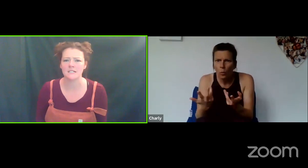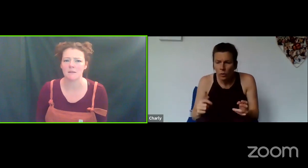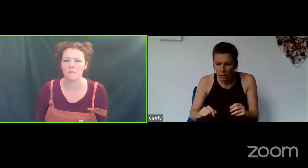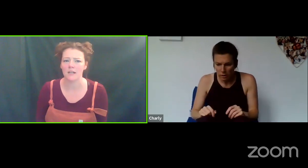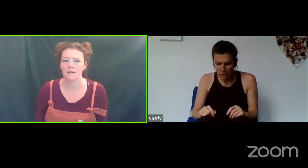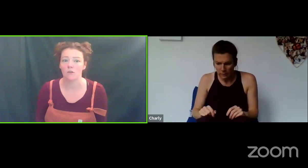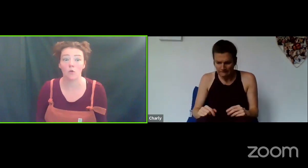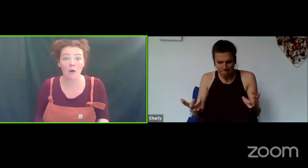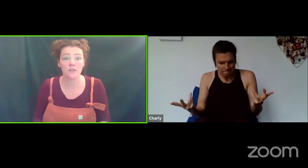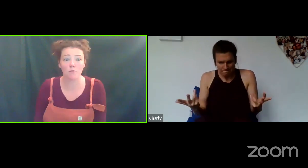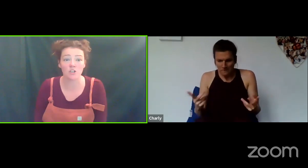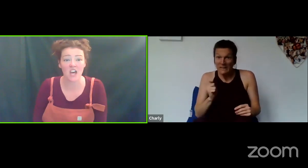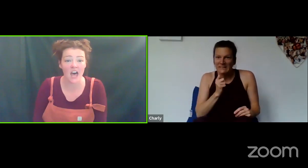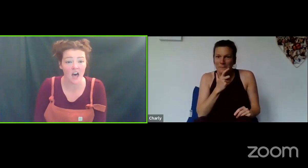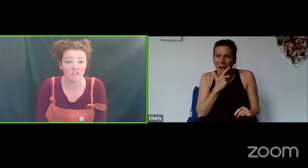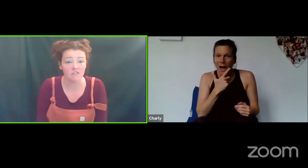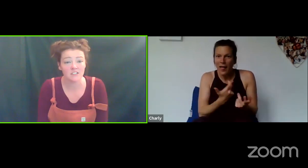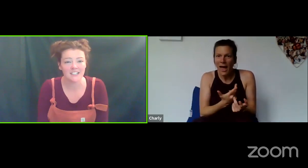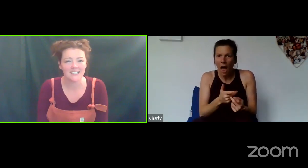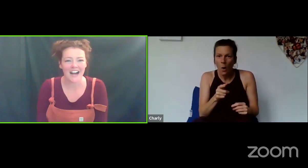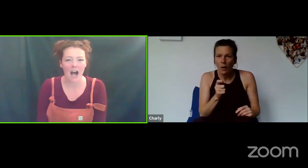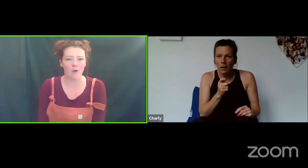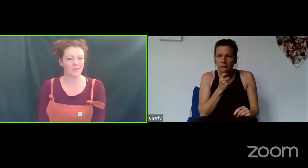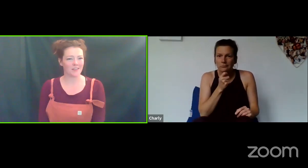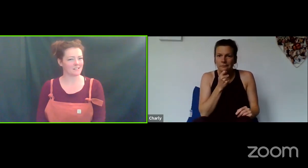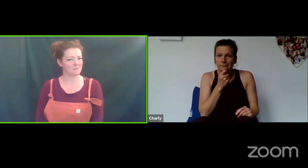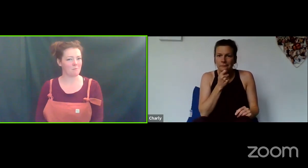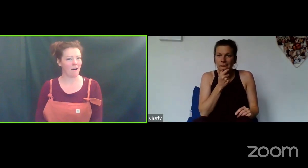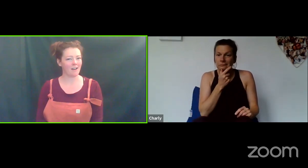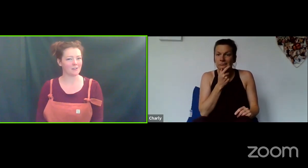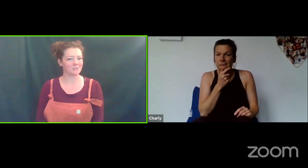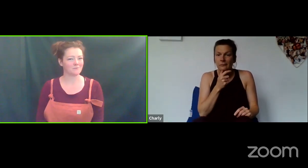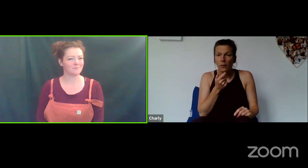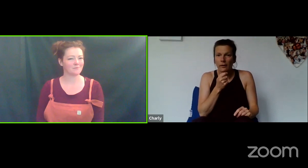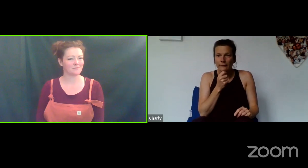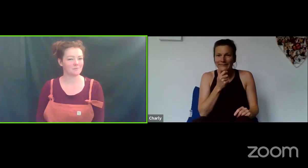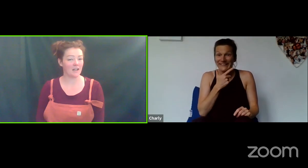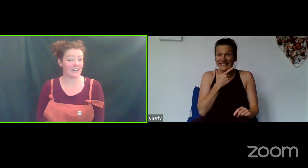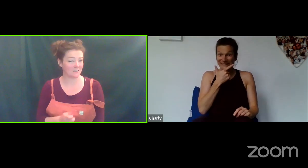into something... or how would they brush their hair? How would they smile? A little